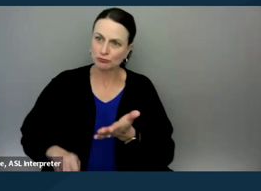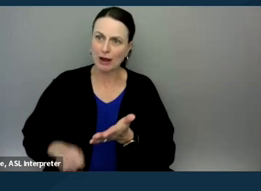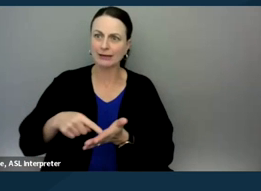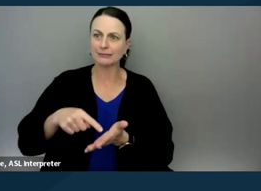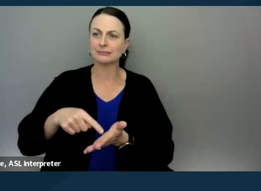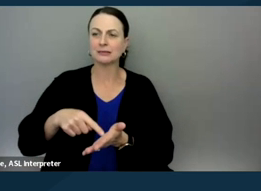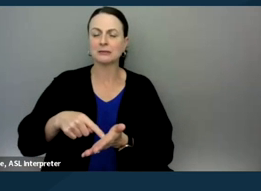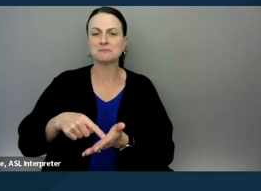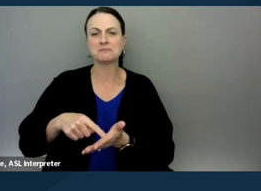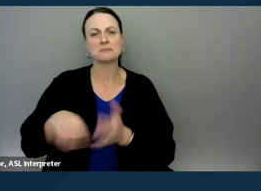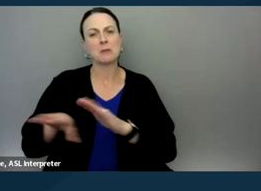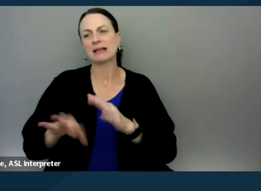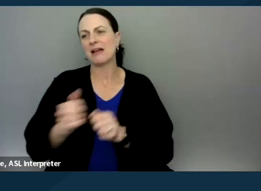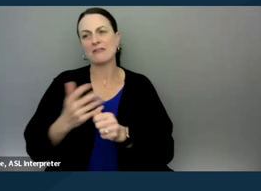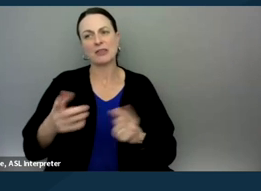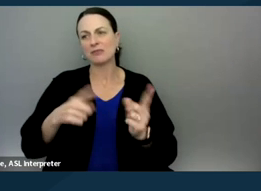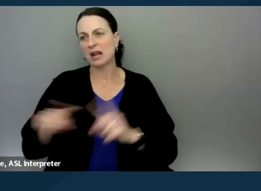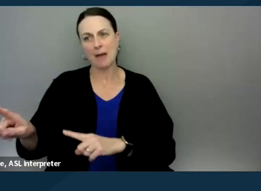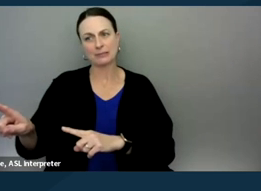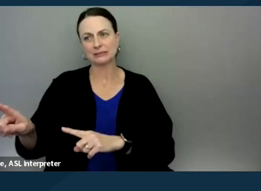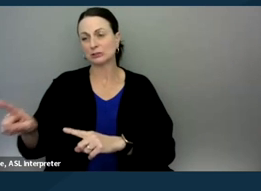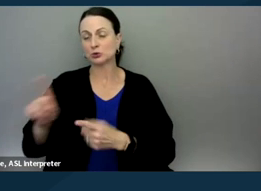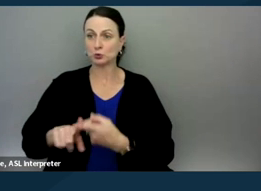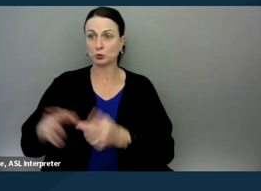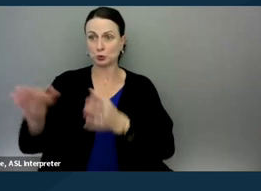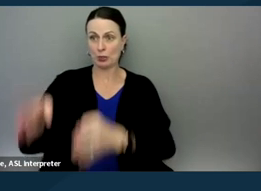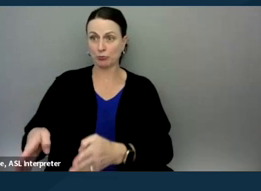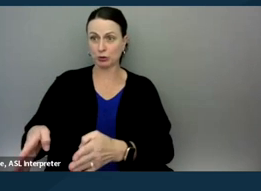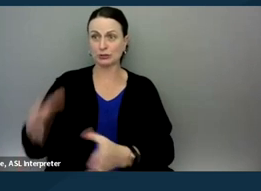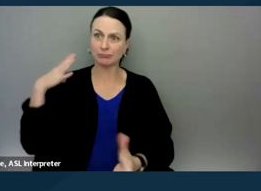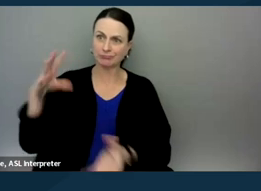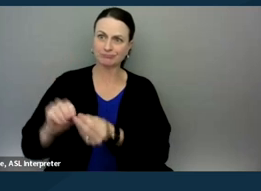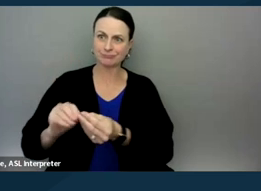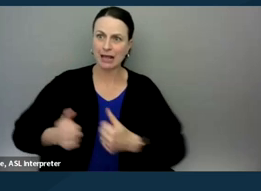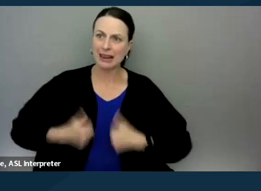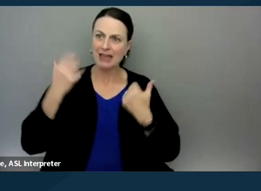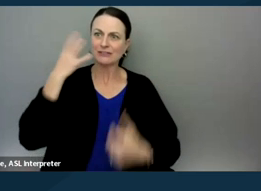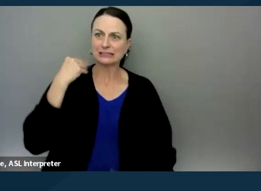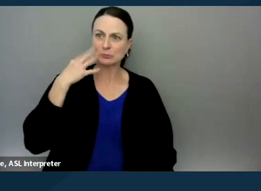you know, basically everything that happens to the person in their lived experience